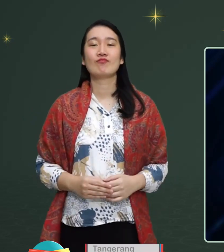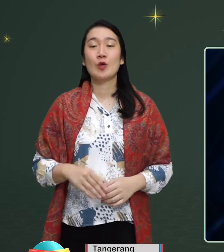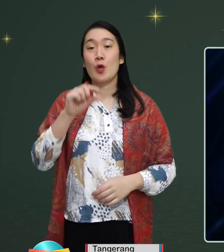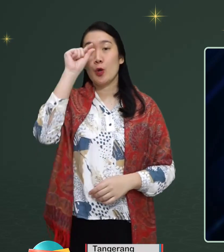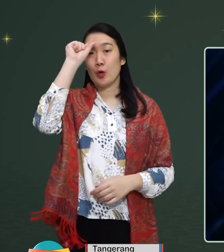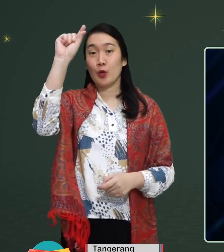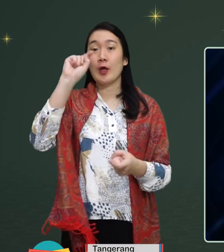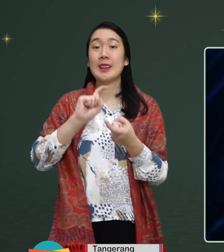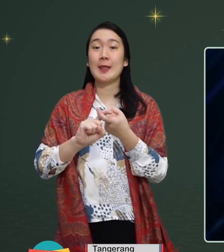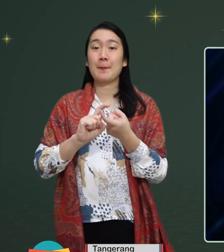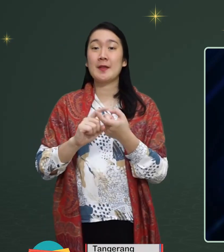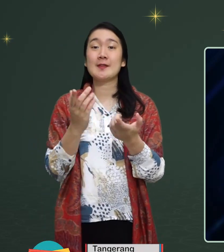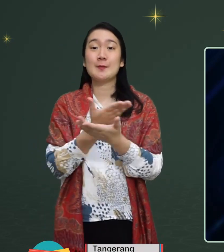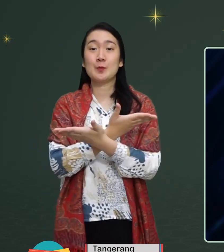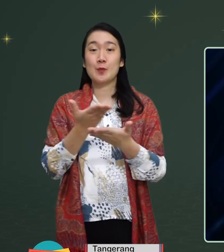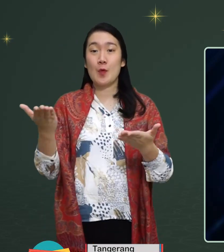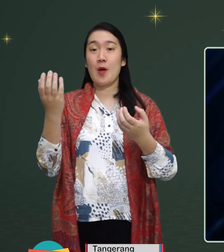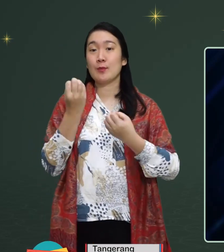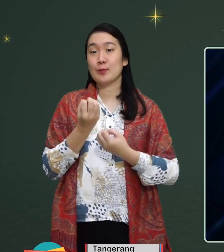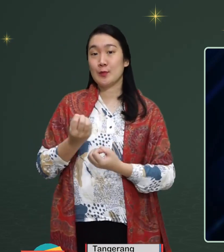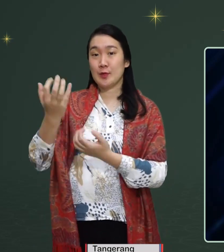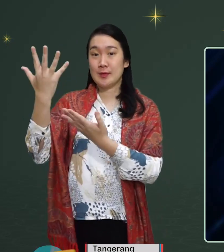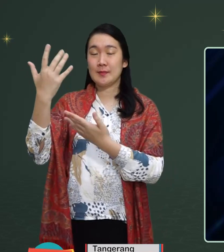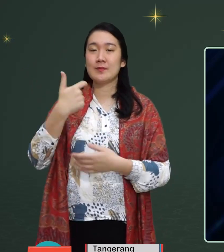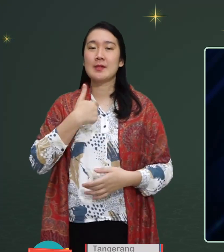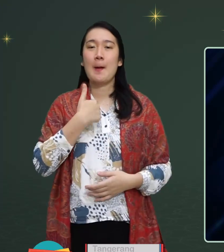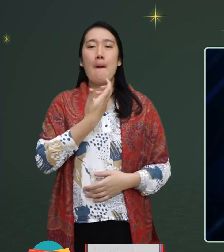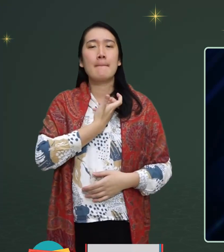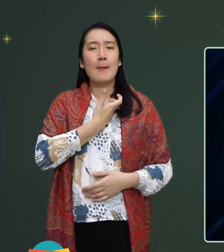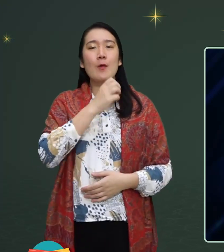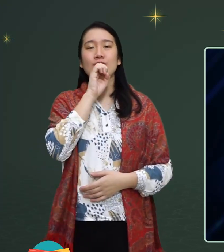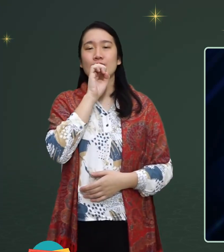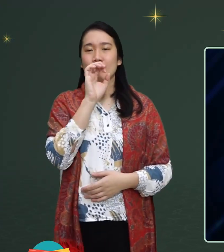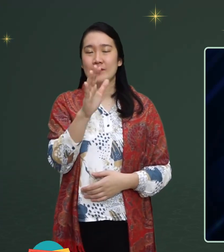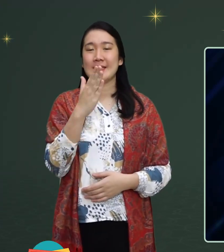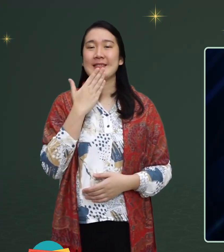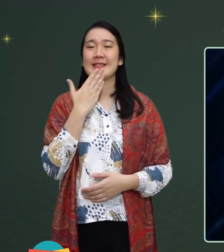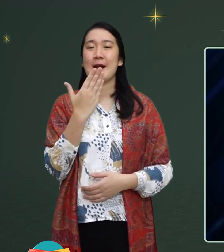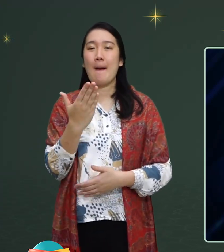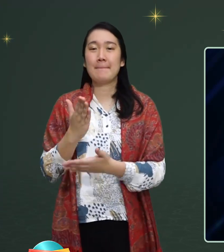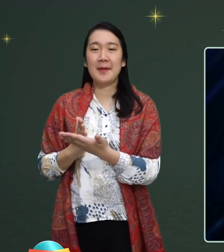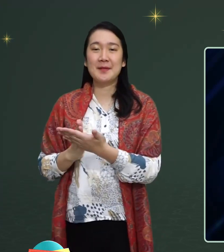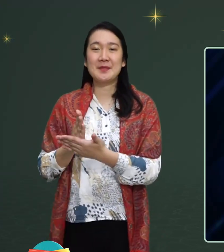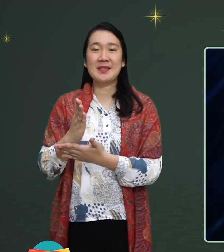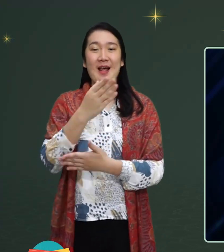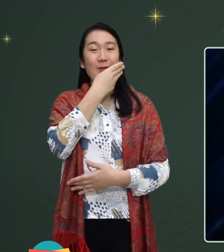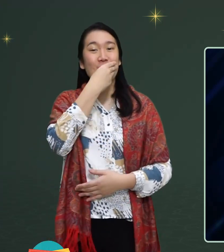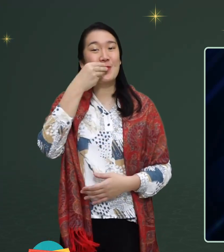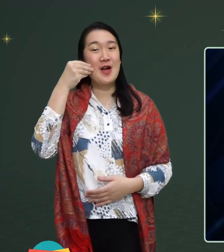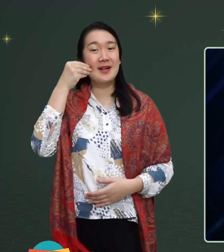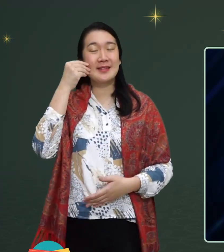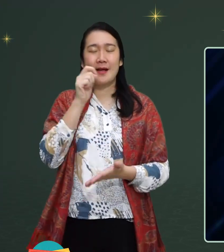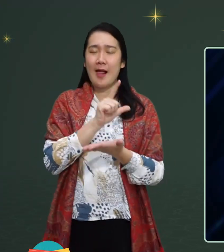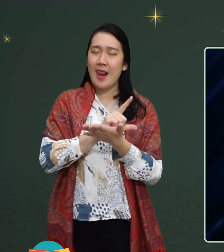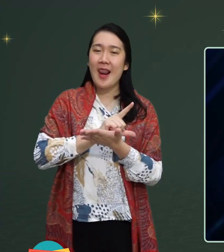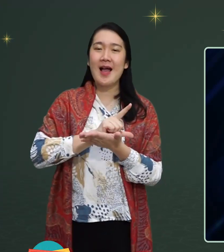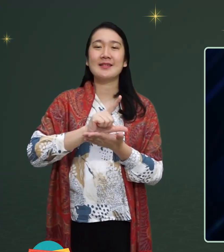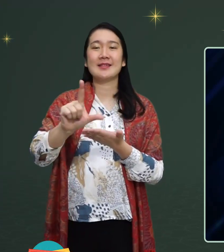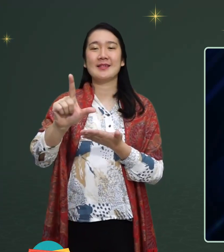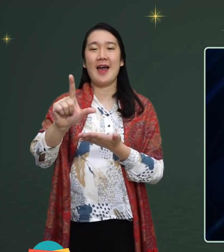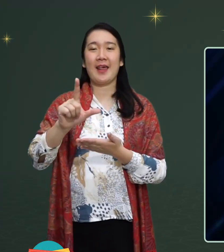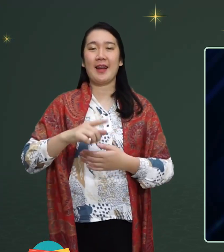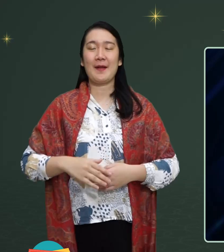For Muslim friends, congratulations run the fast smoothly.